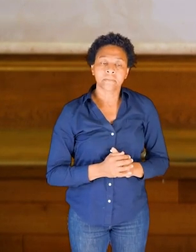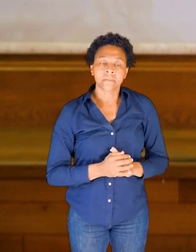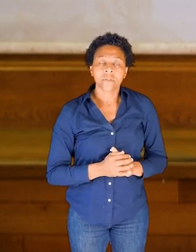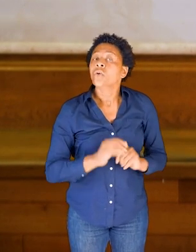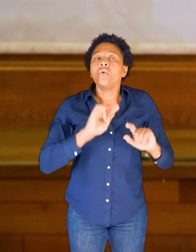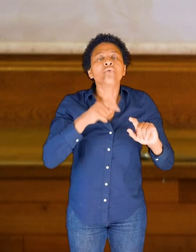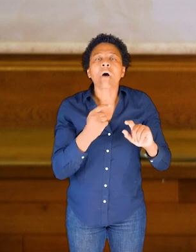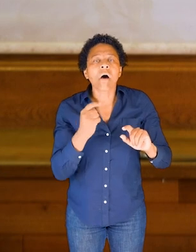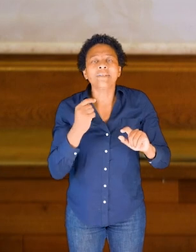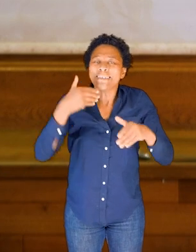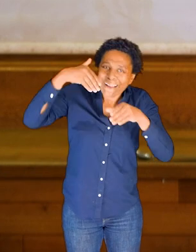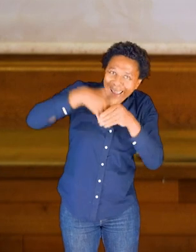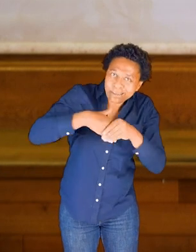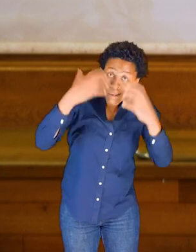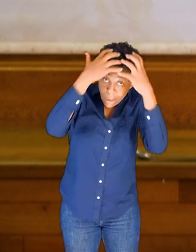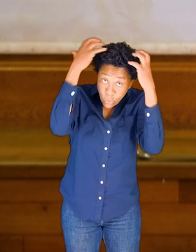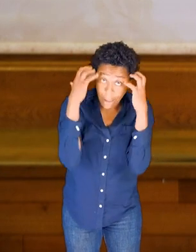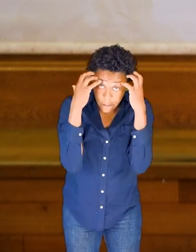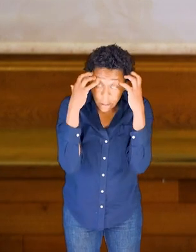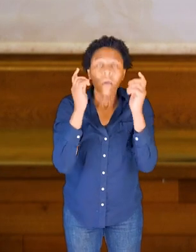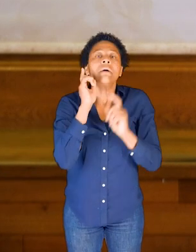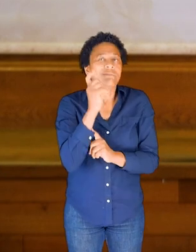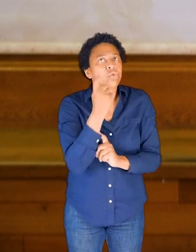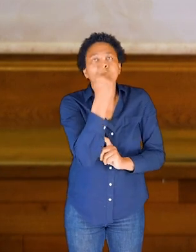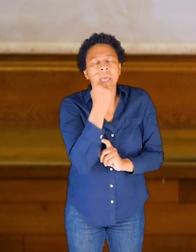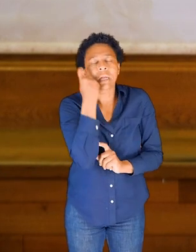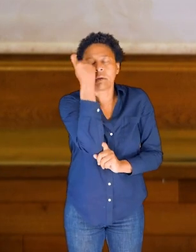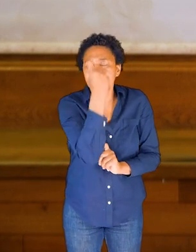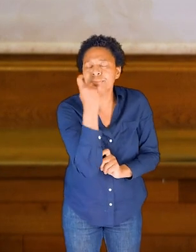And of course we can't touch inside us-- inside our heads, but we can imagine